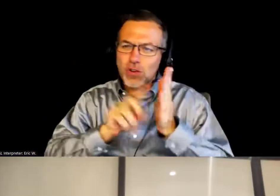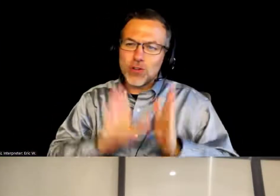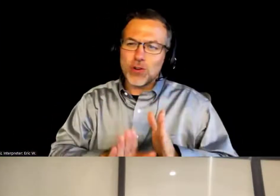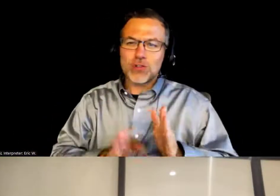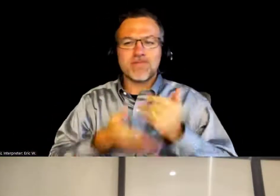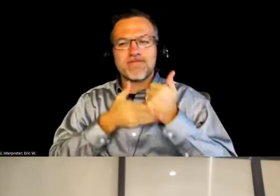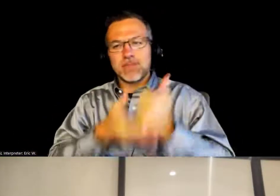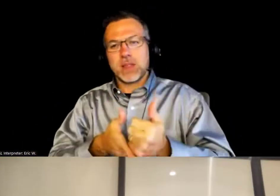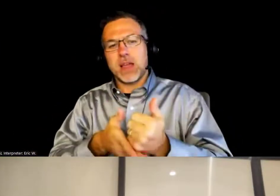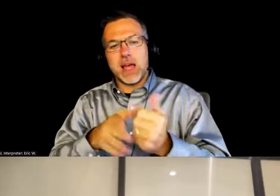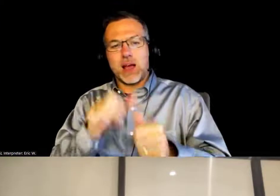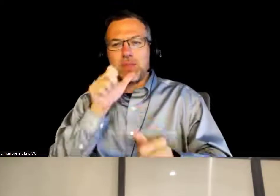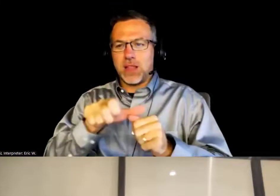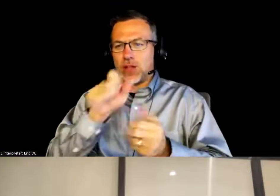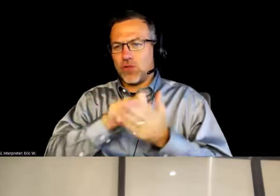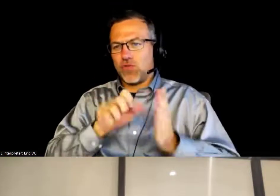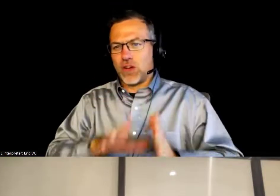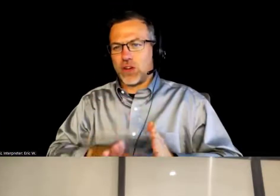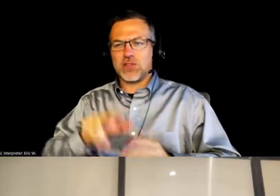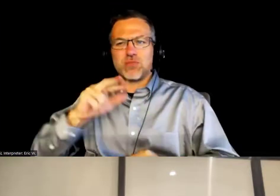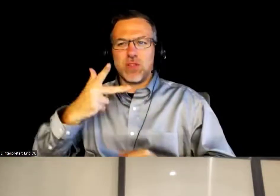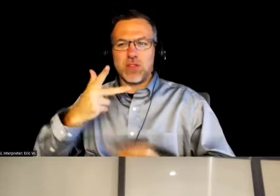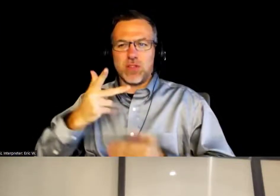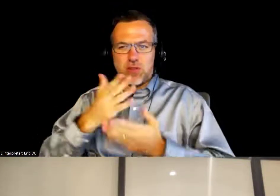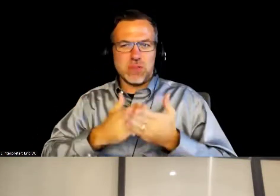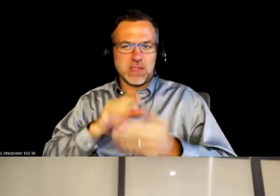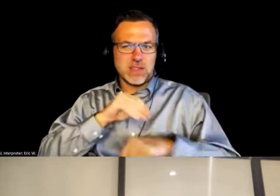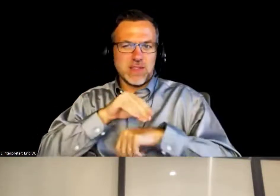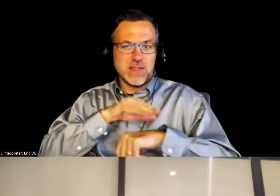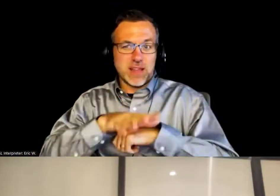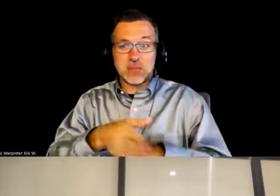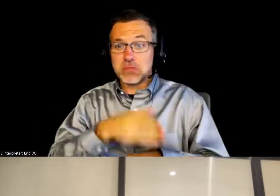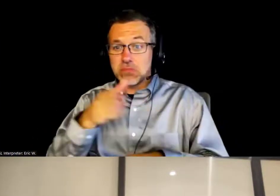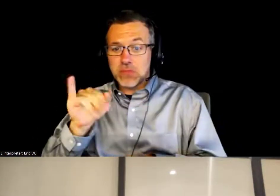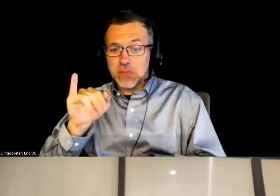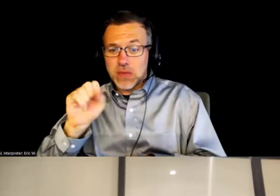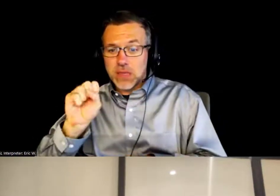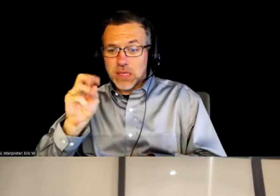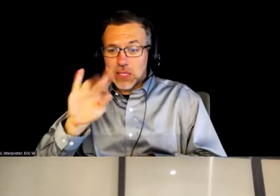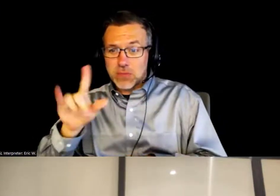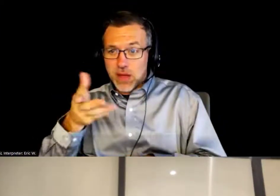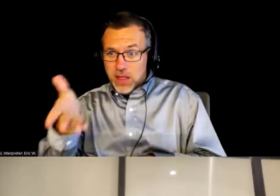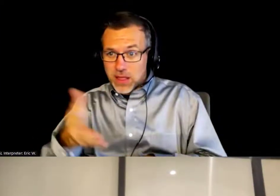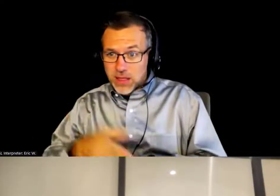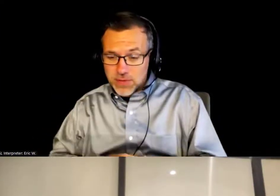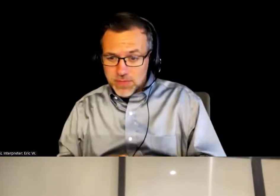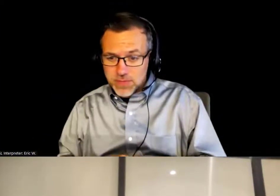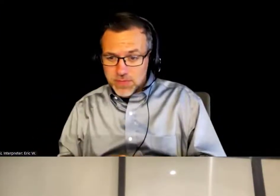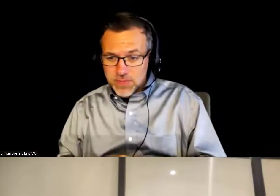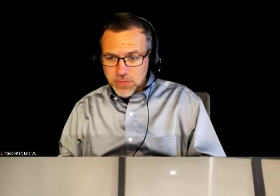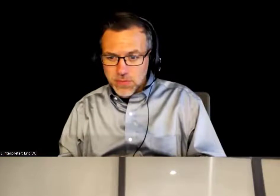with that process would be a third piece of advice. Ismail? Ismail Ahmed: Yeah.